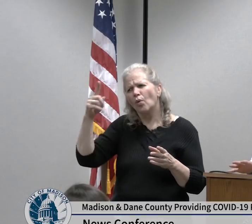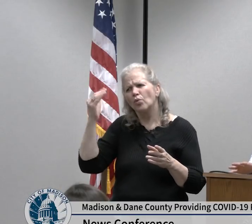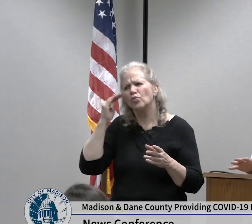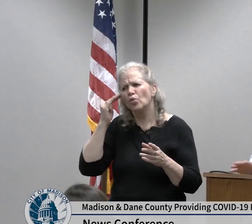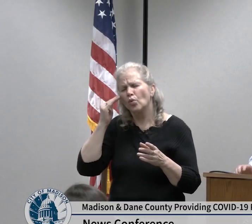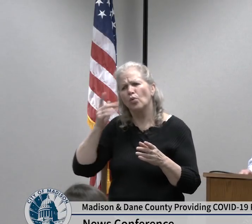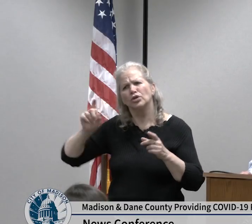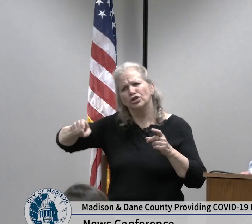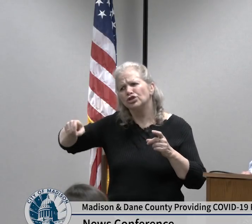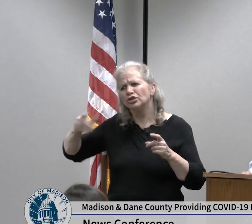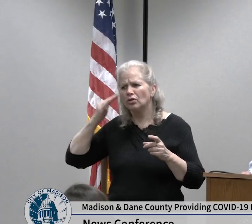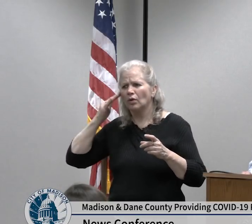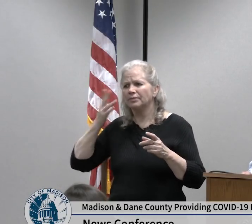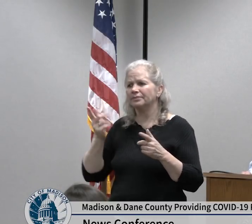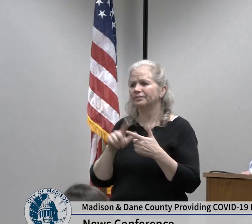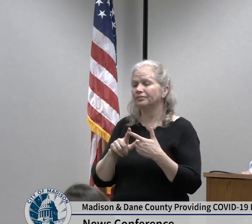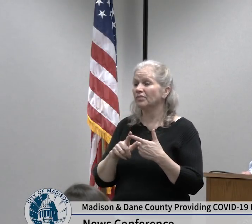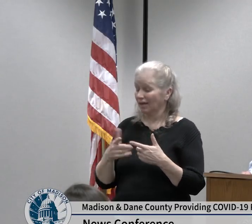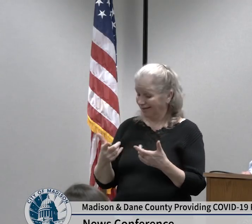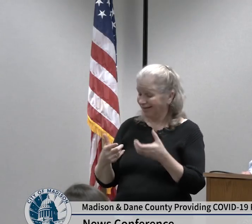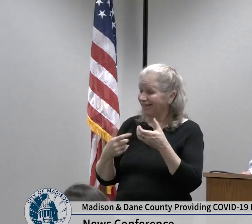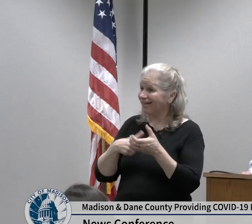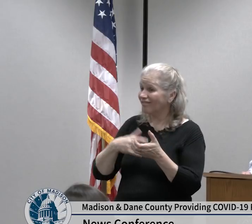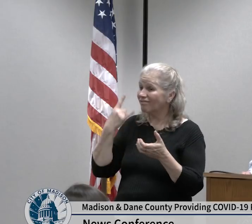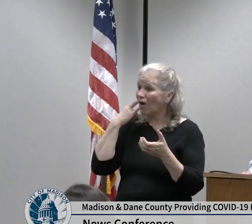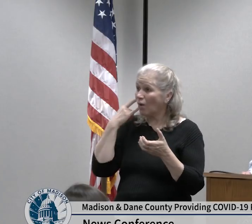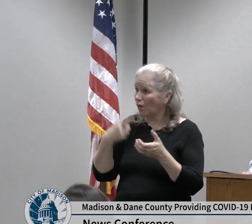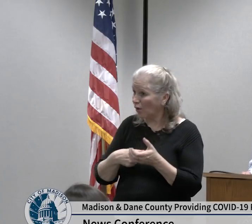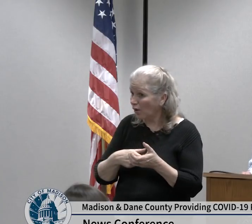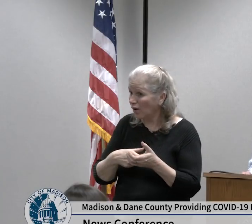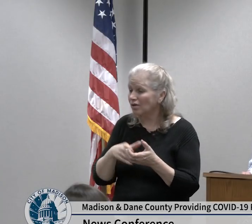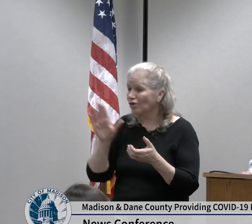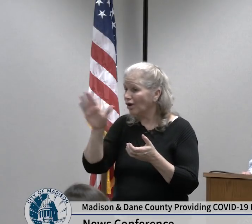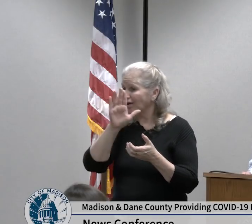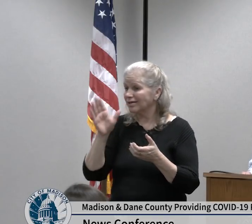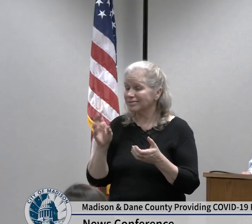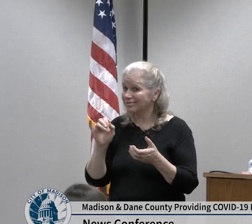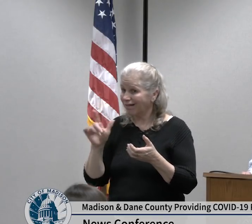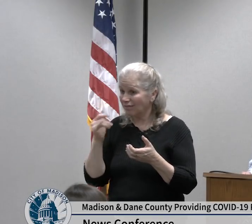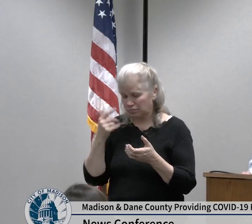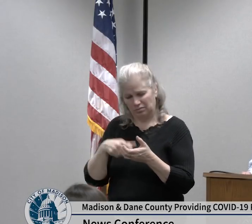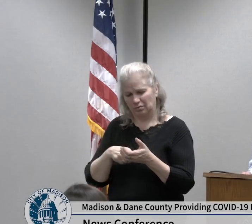phone and those types of things as well and then I think that the the last